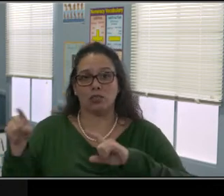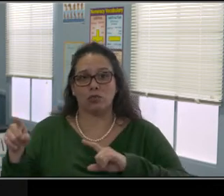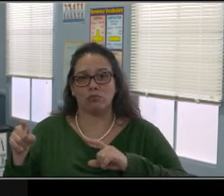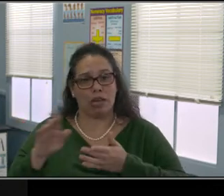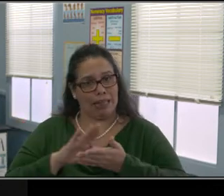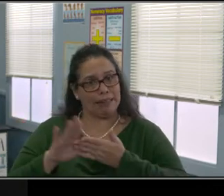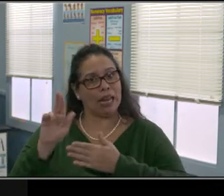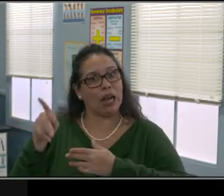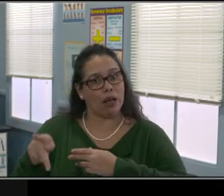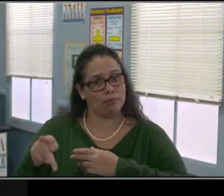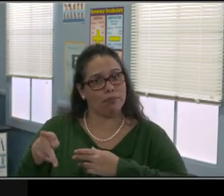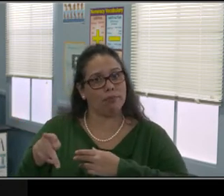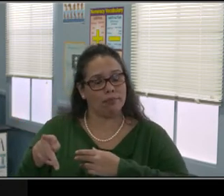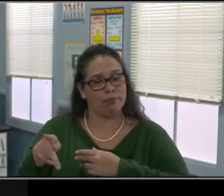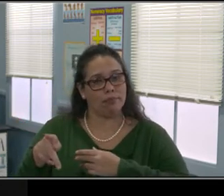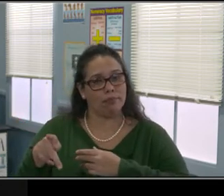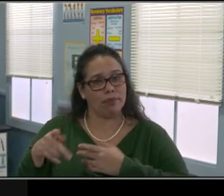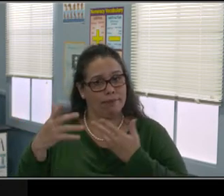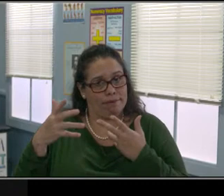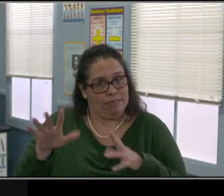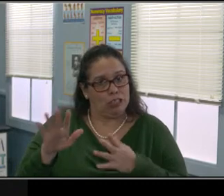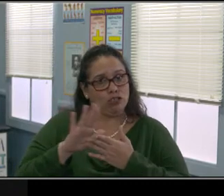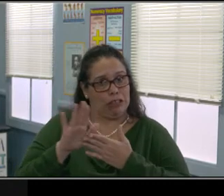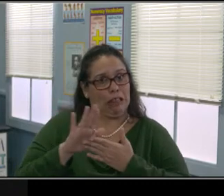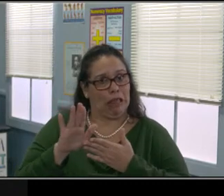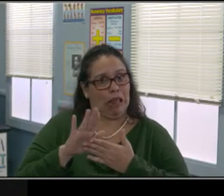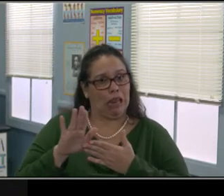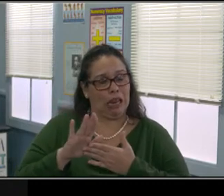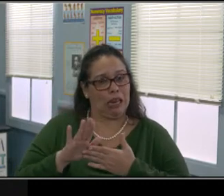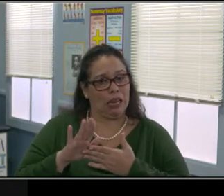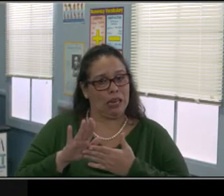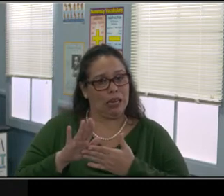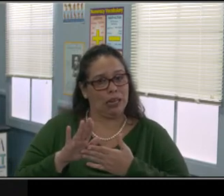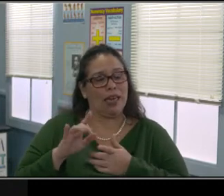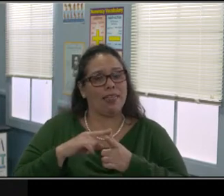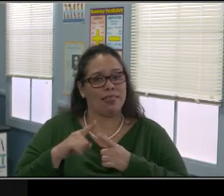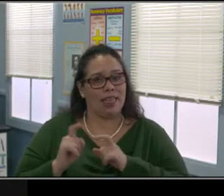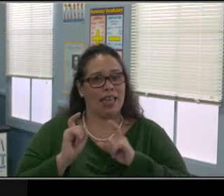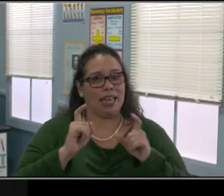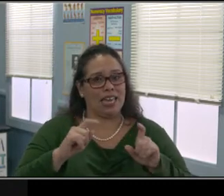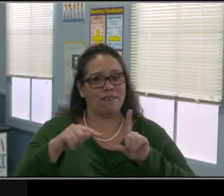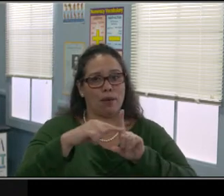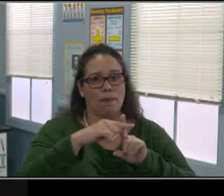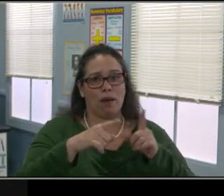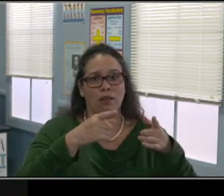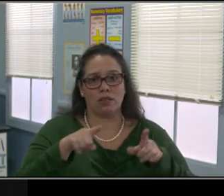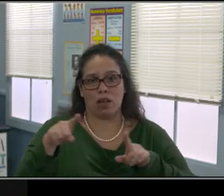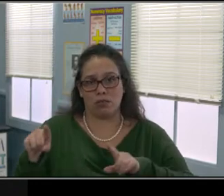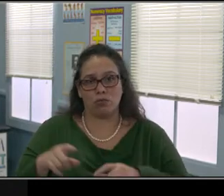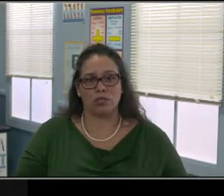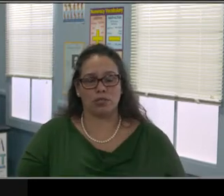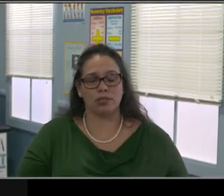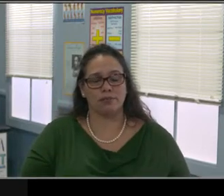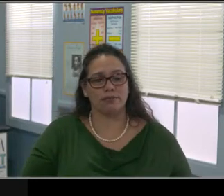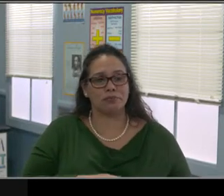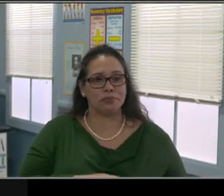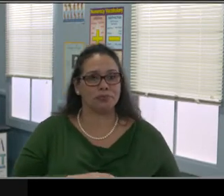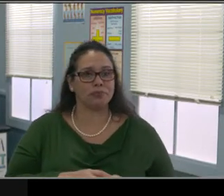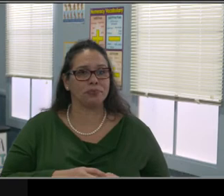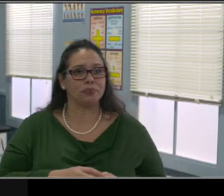And just constantly reevaluate yourself, okay? Constantly reevaluate yourself. Next slide, please.